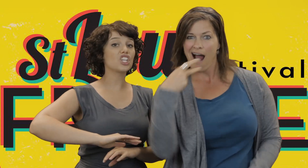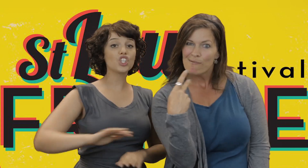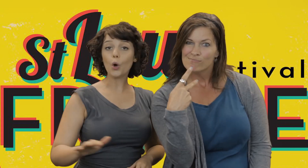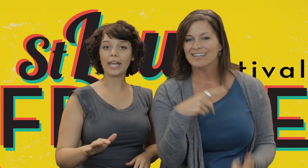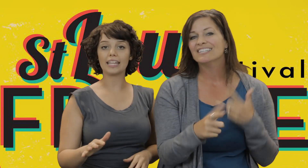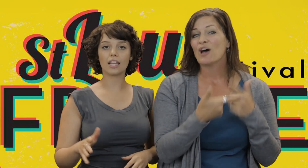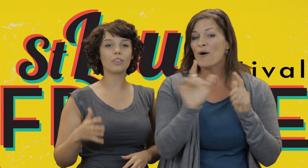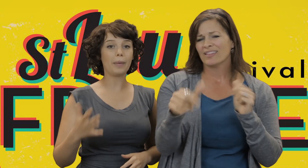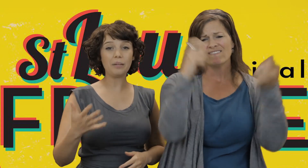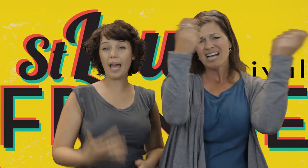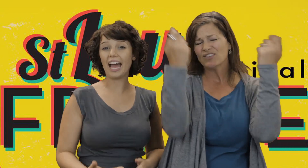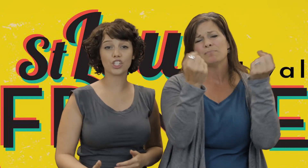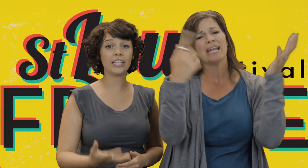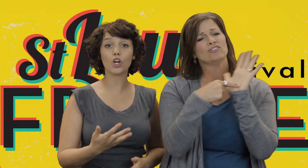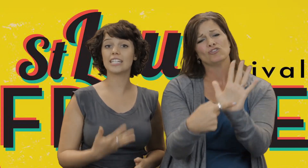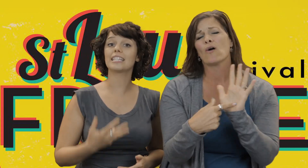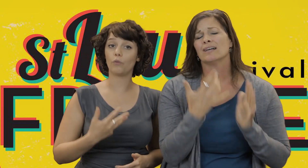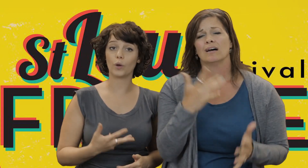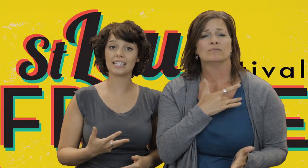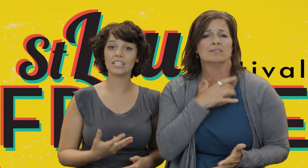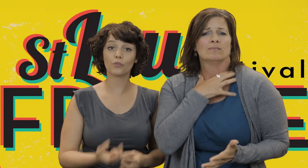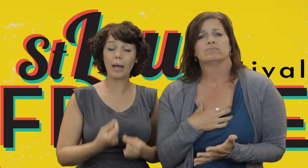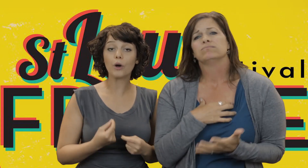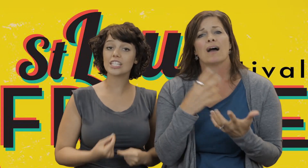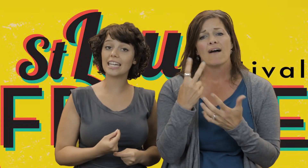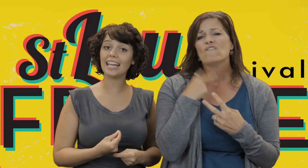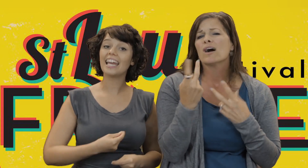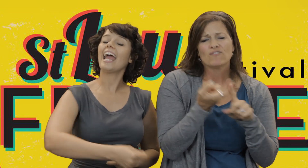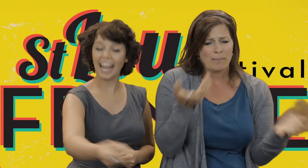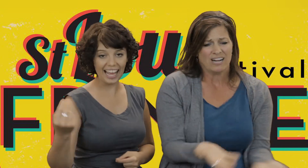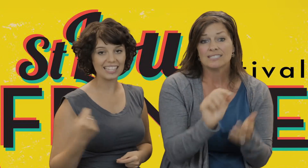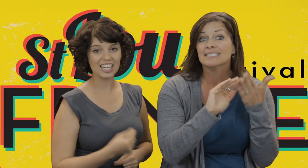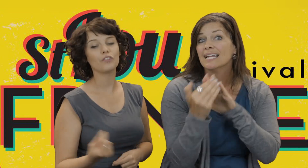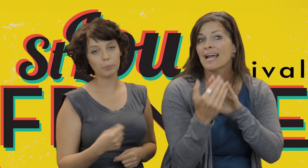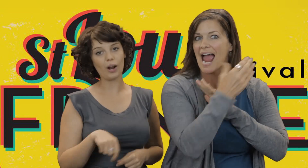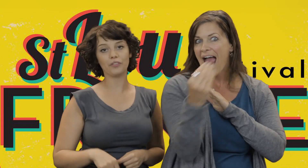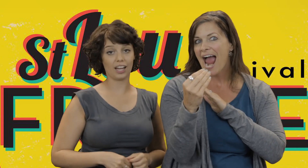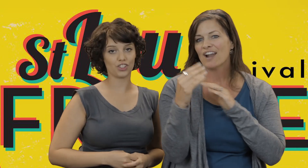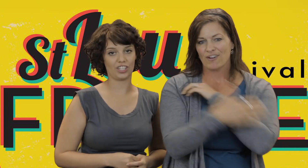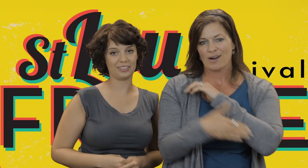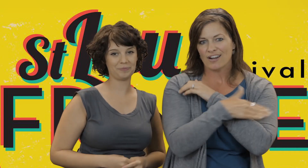showcase of the many passionate artistic voices from our city, and from around the country